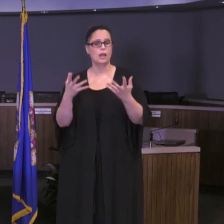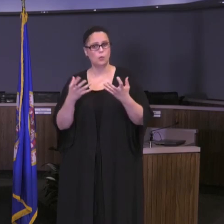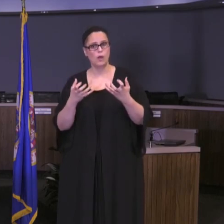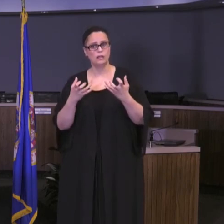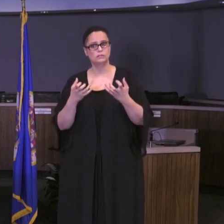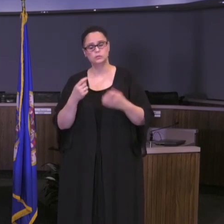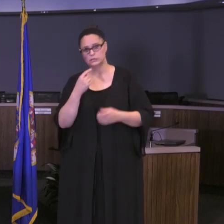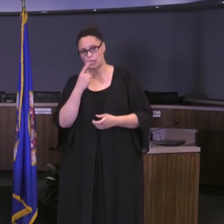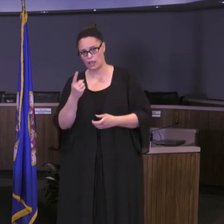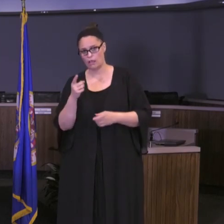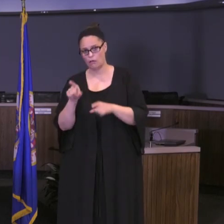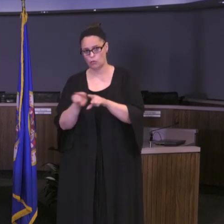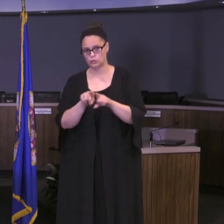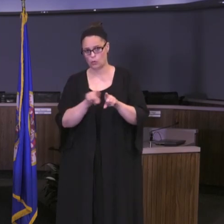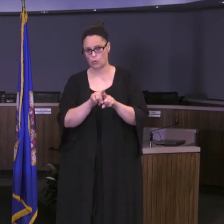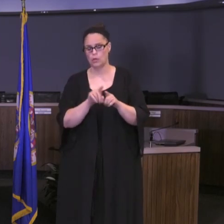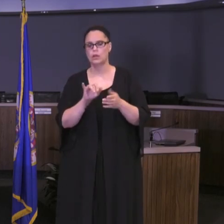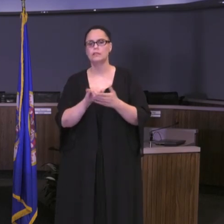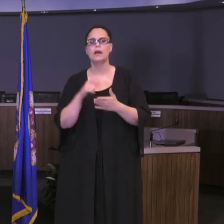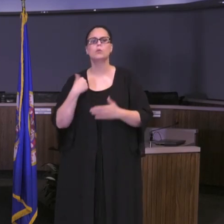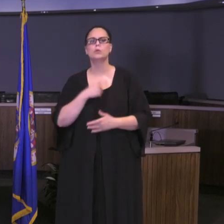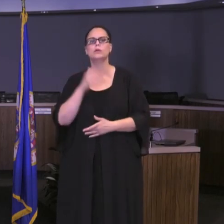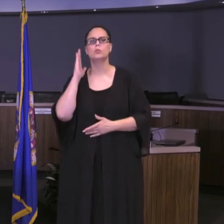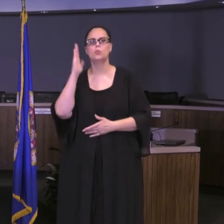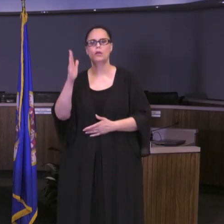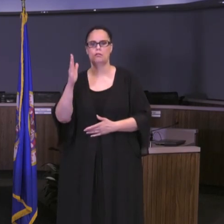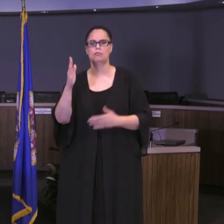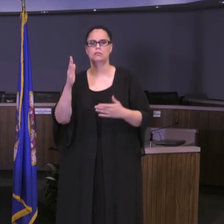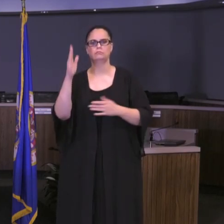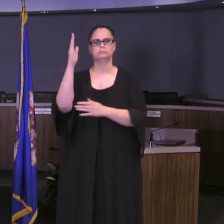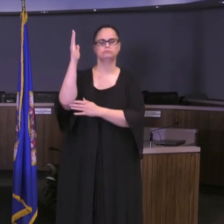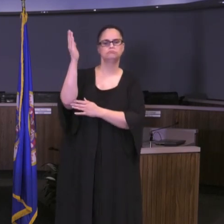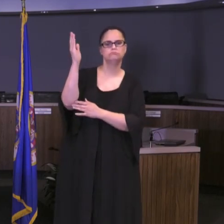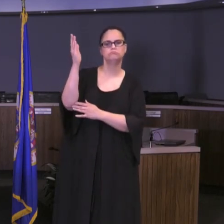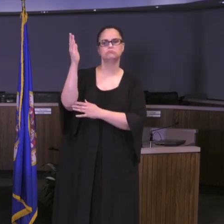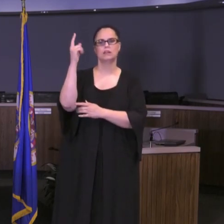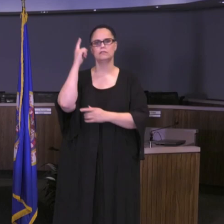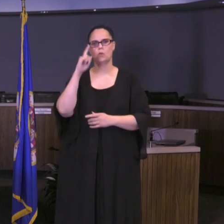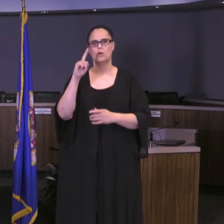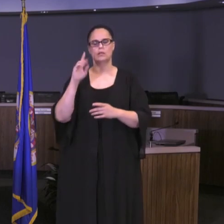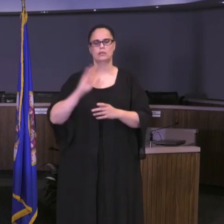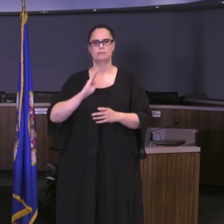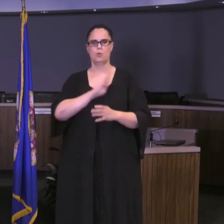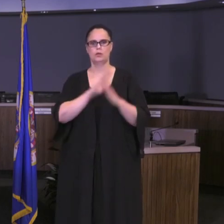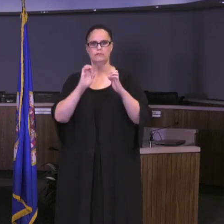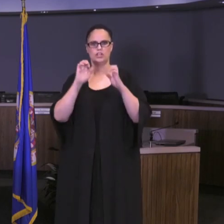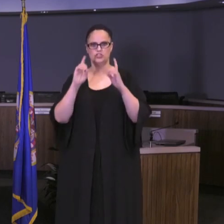going to be giving a presentation to the Board of Education next Tuesday night. And we will have a sponsors